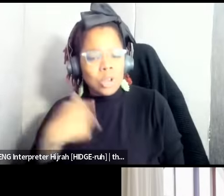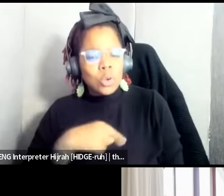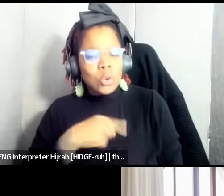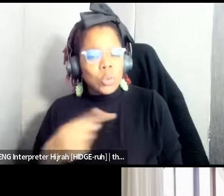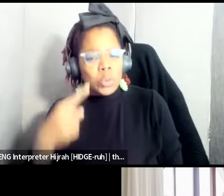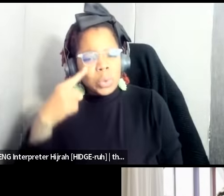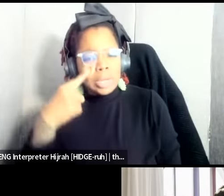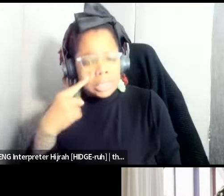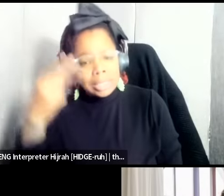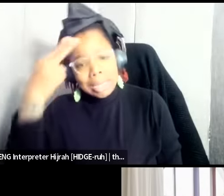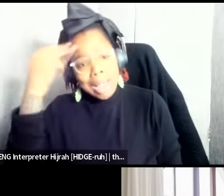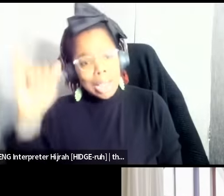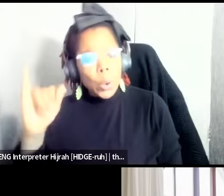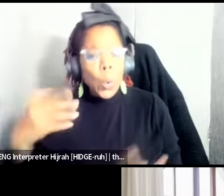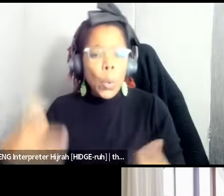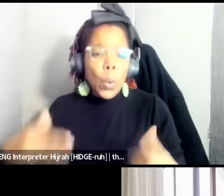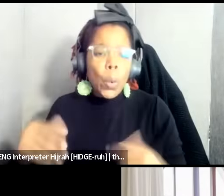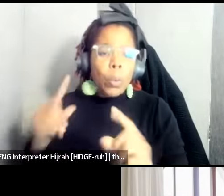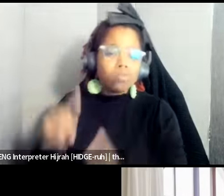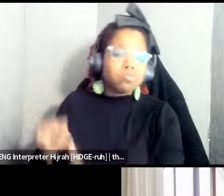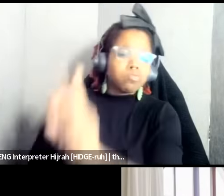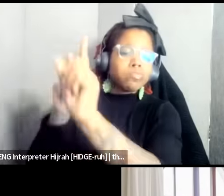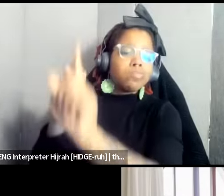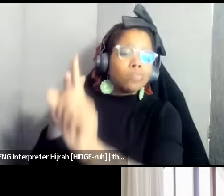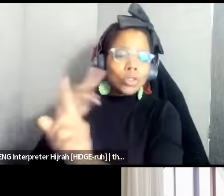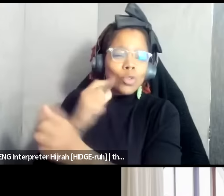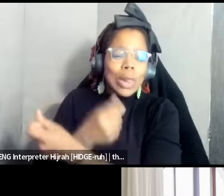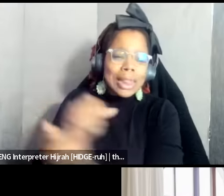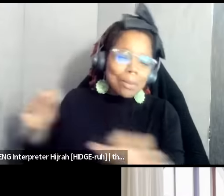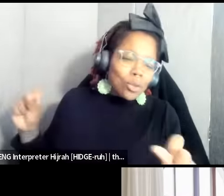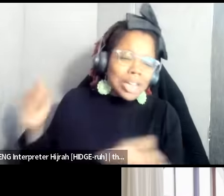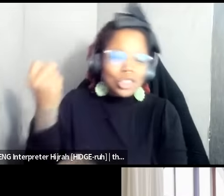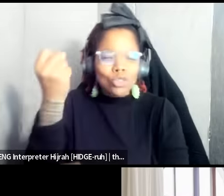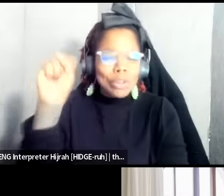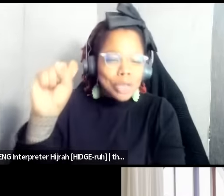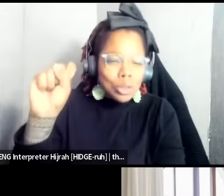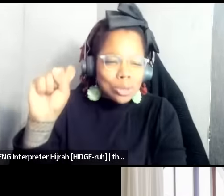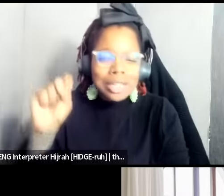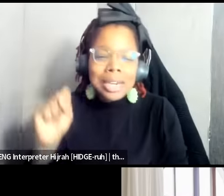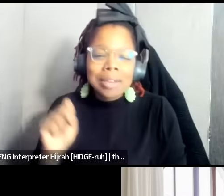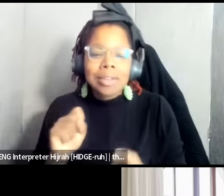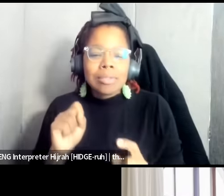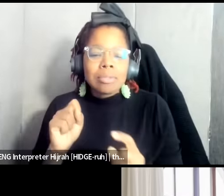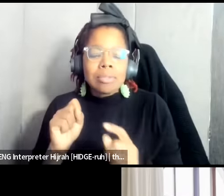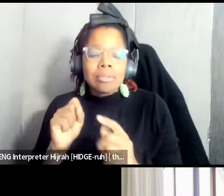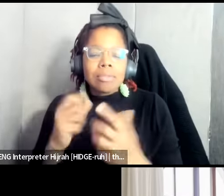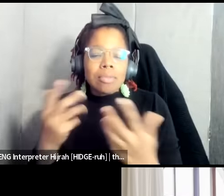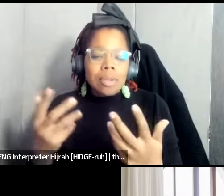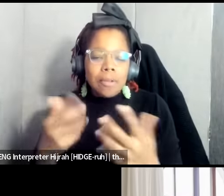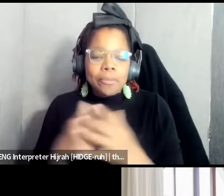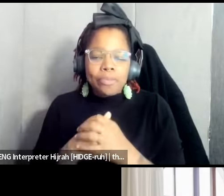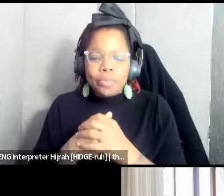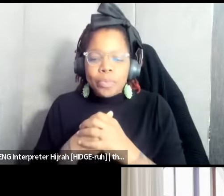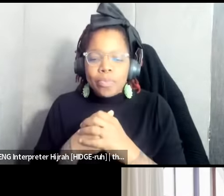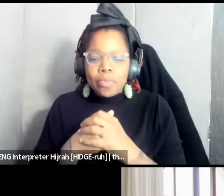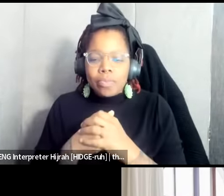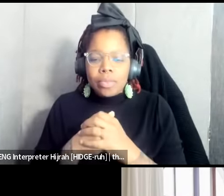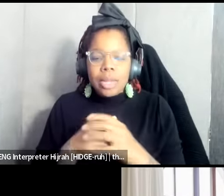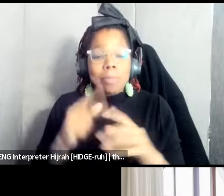and possibility of Li of Liberation and Revolution and um Haiti has been punished for being that